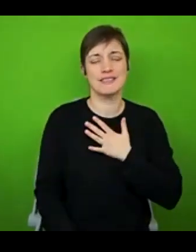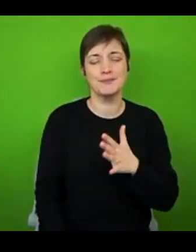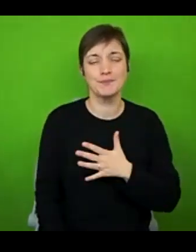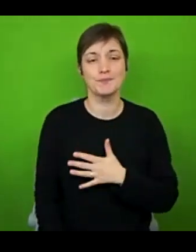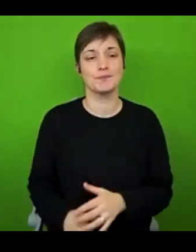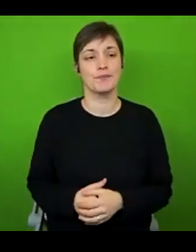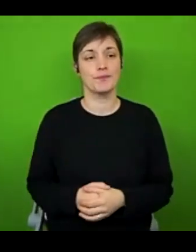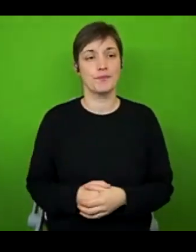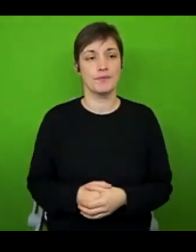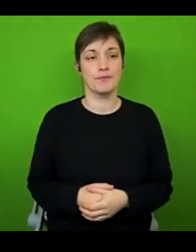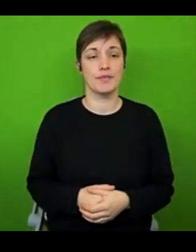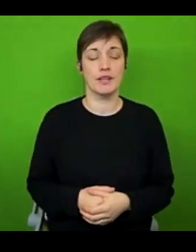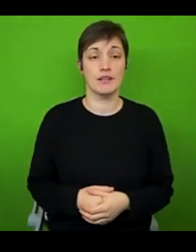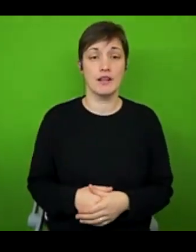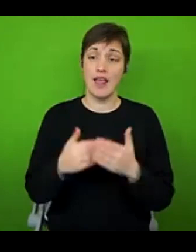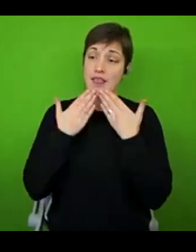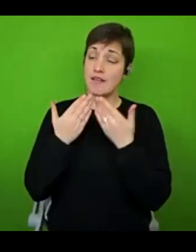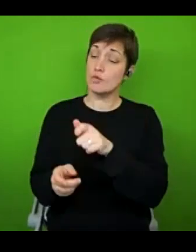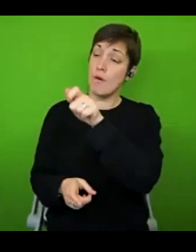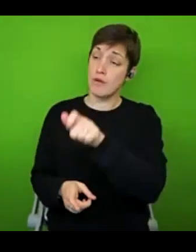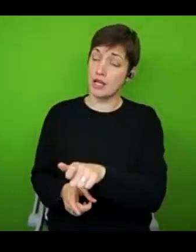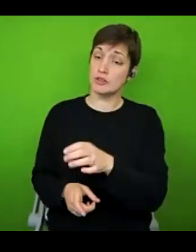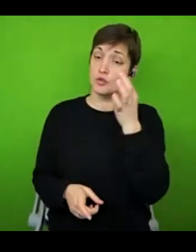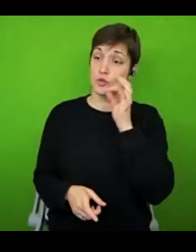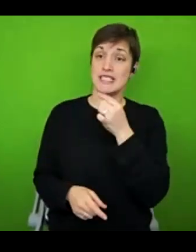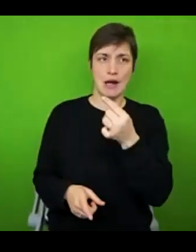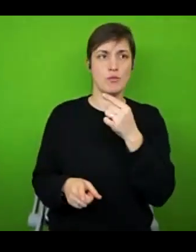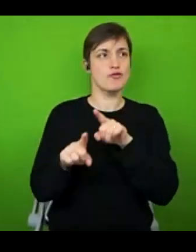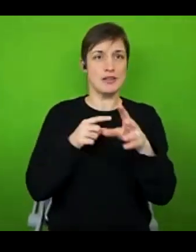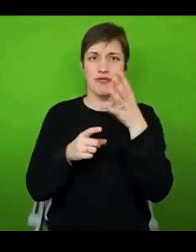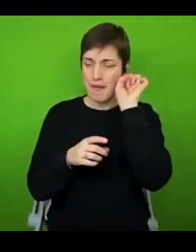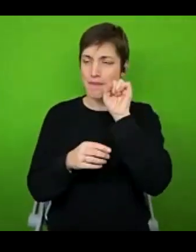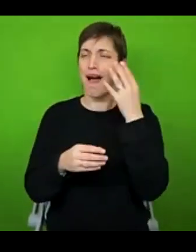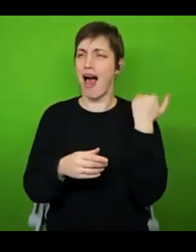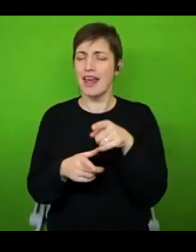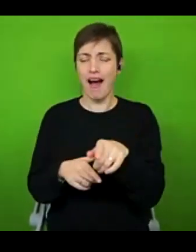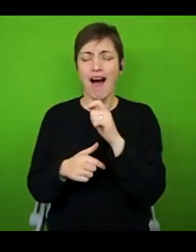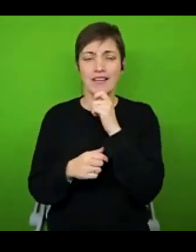Oh, thank you to this person who has just said what I was trying to remember earlier. So the person who asked about